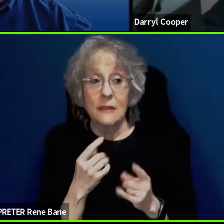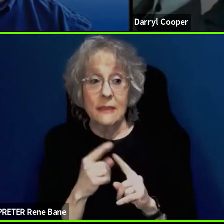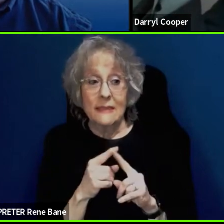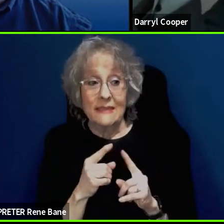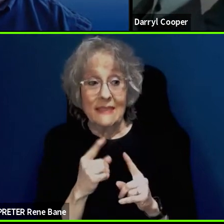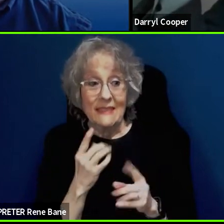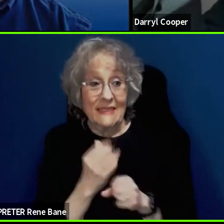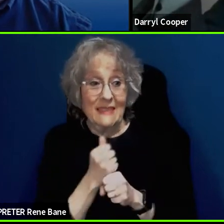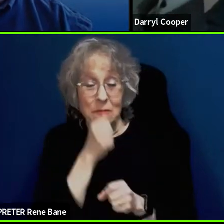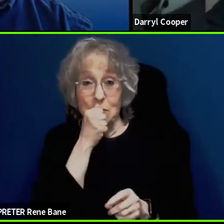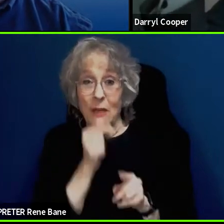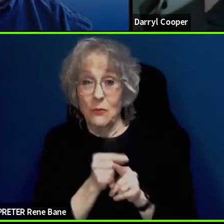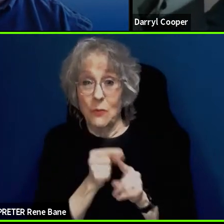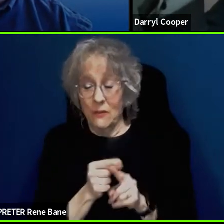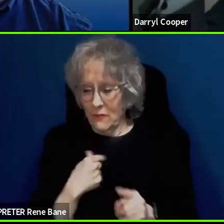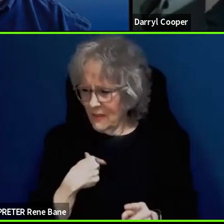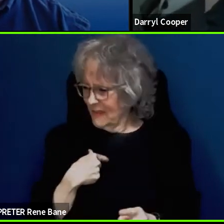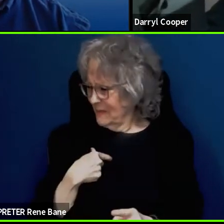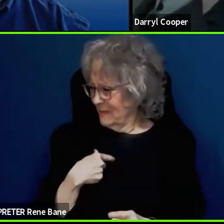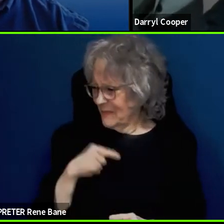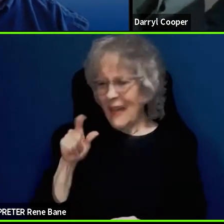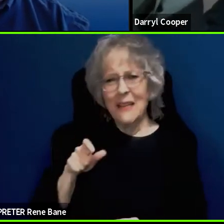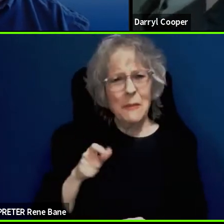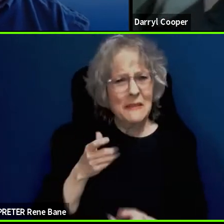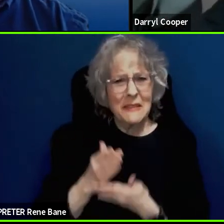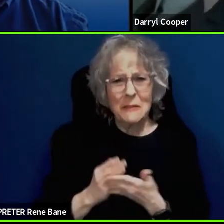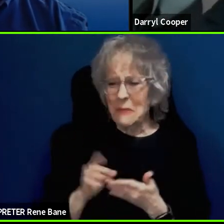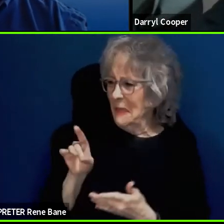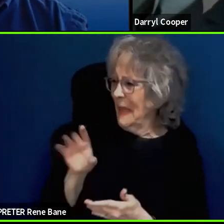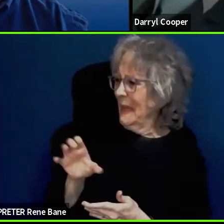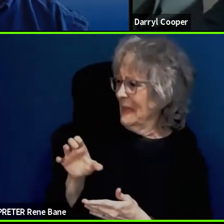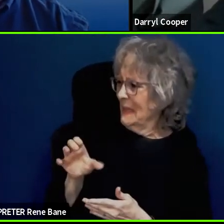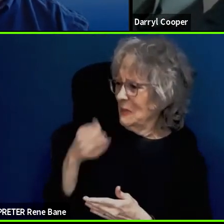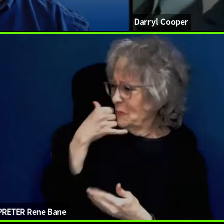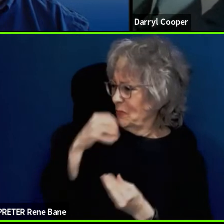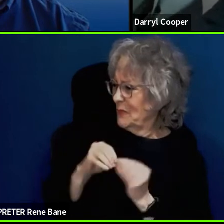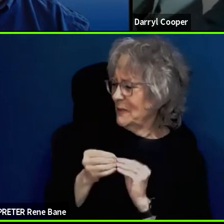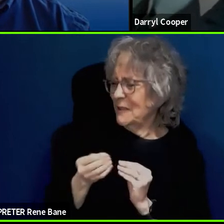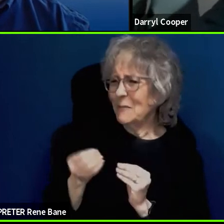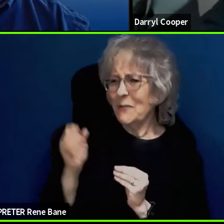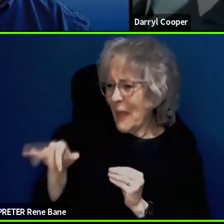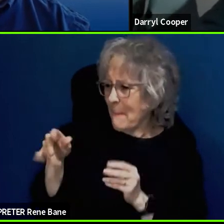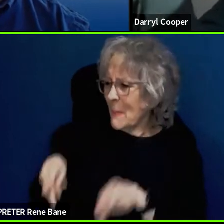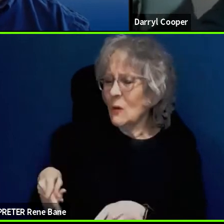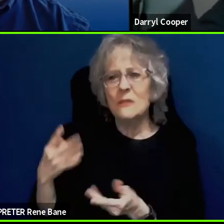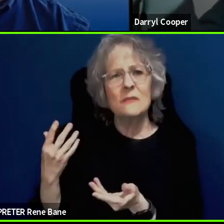like there had to be an 800 number for that person to have an accessible solution.